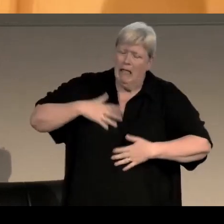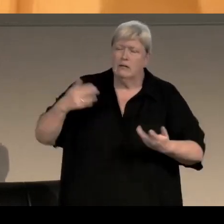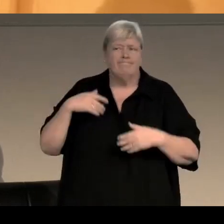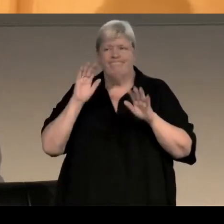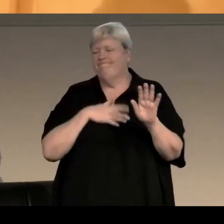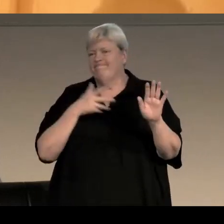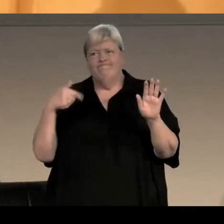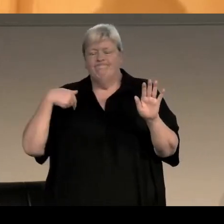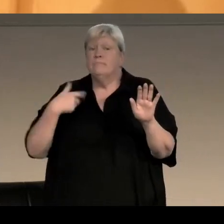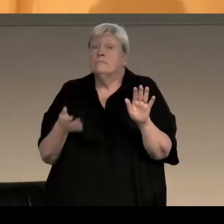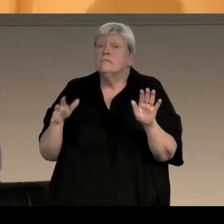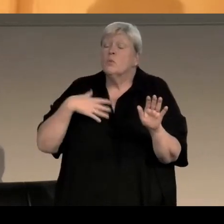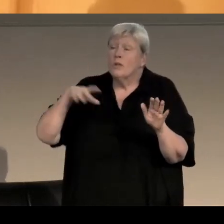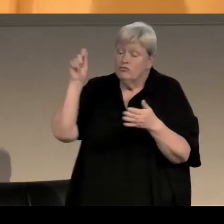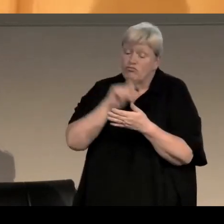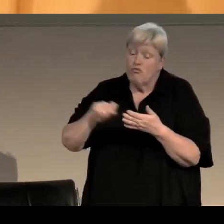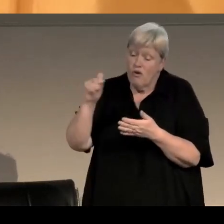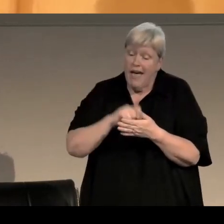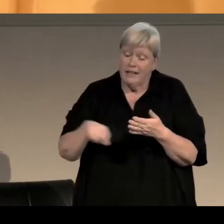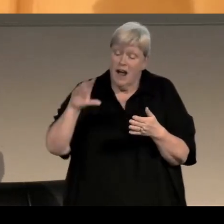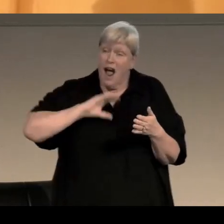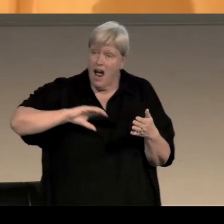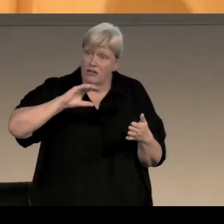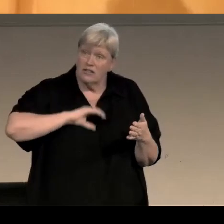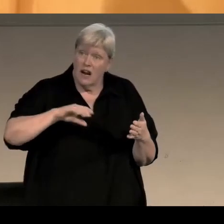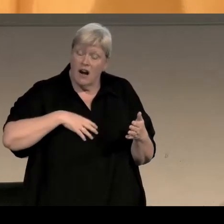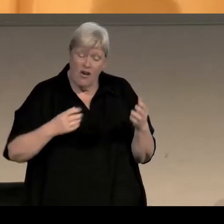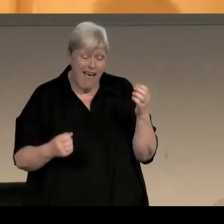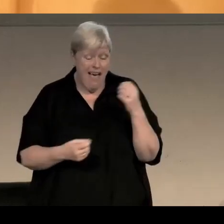I wanted to write a novel where you had a character who happened to be gay,